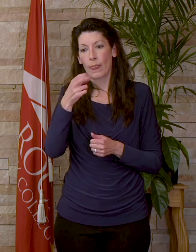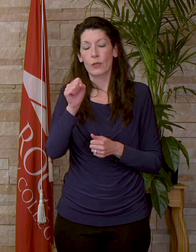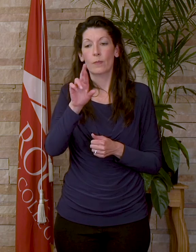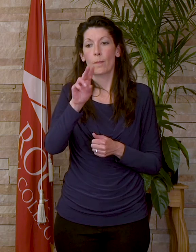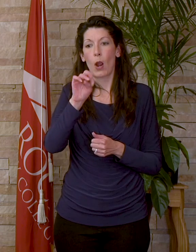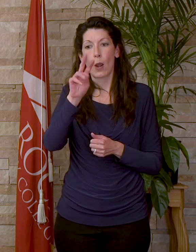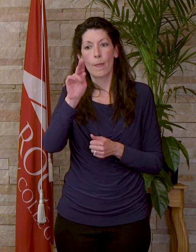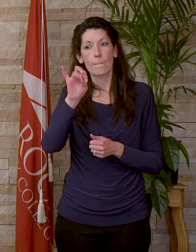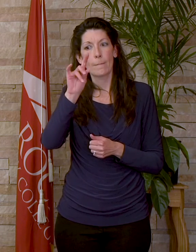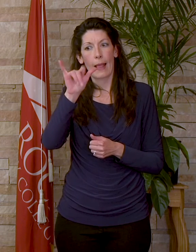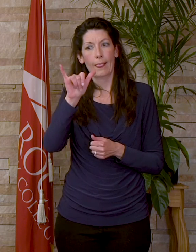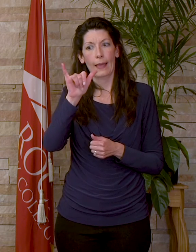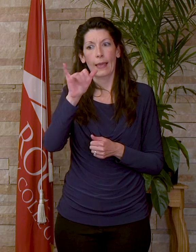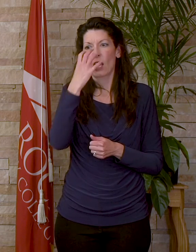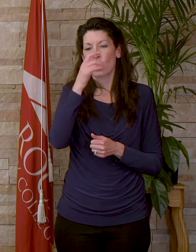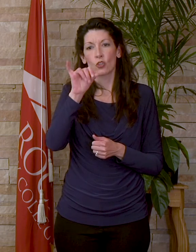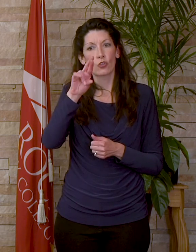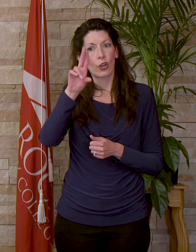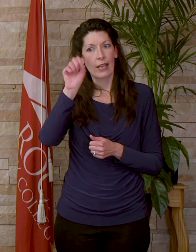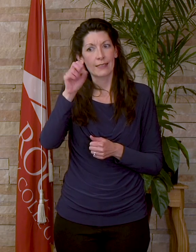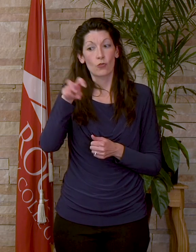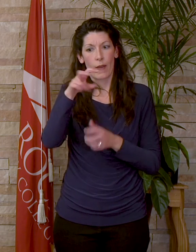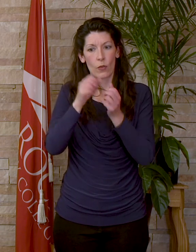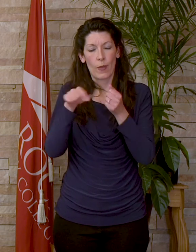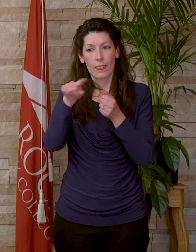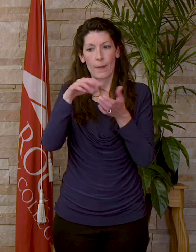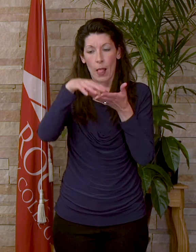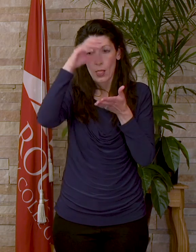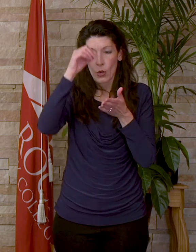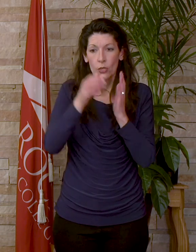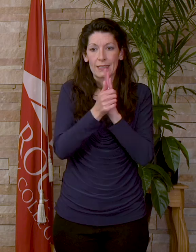traveled with them, learned various skills as a brake mechanic, welder,